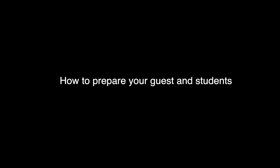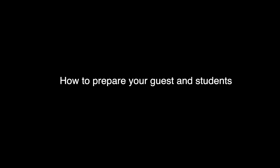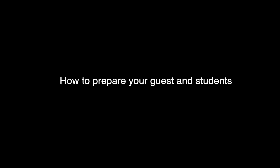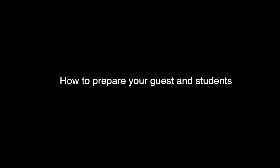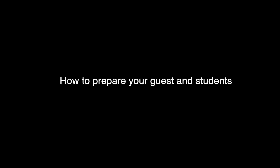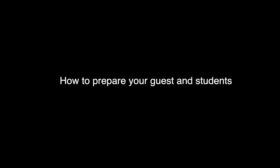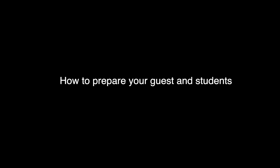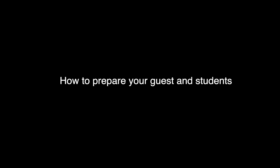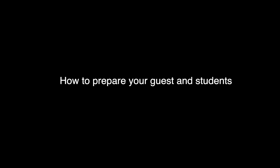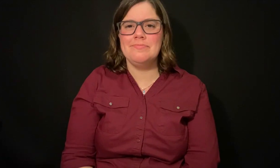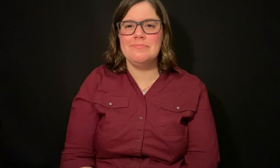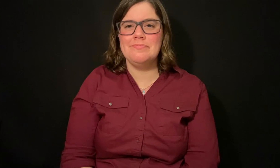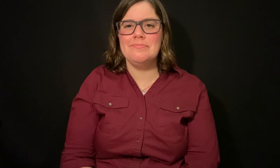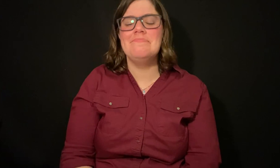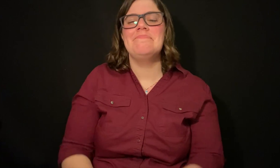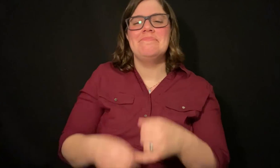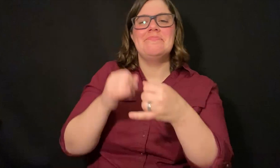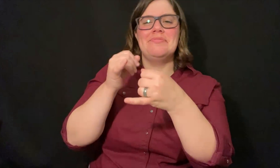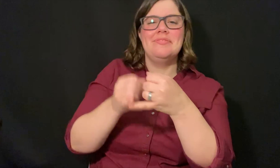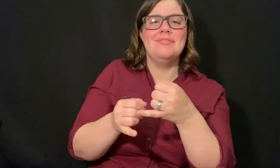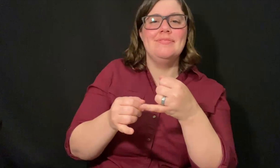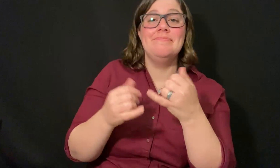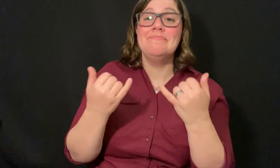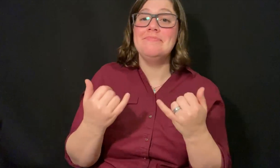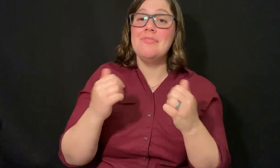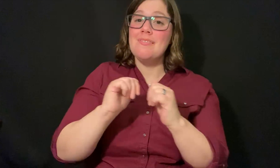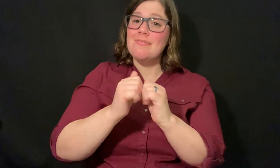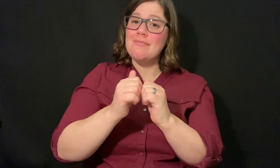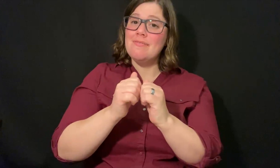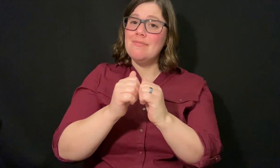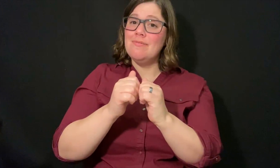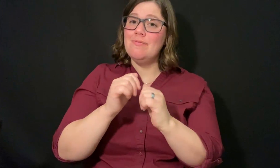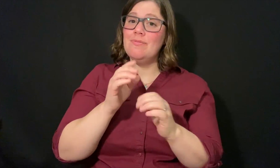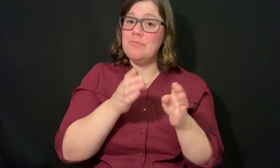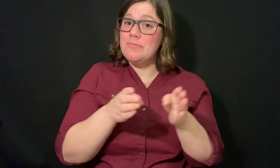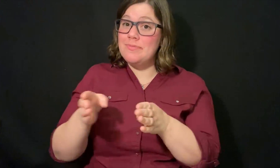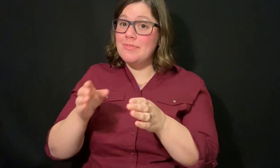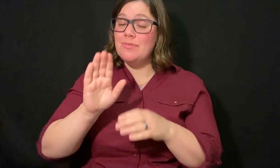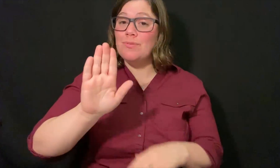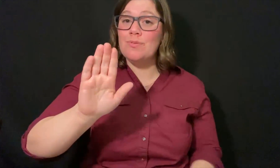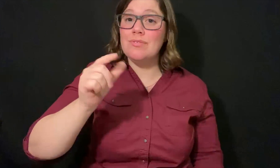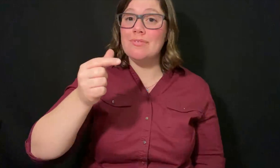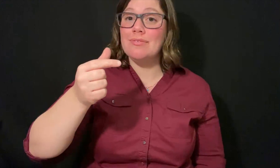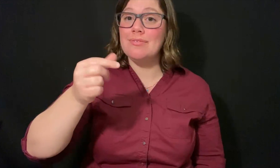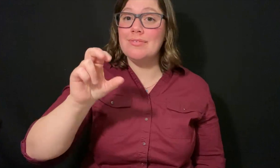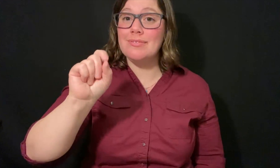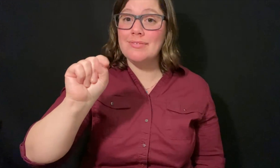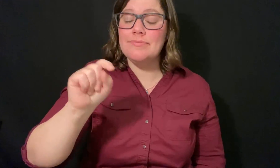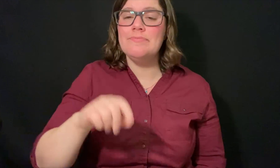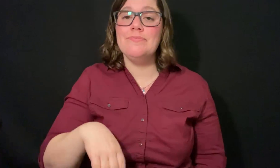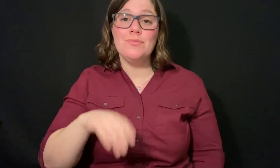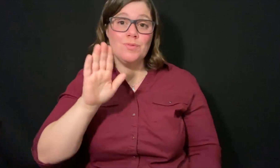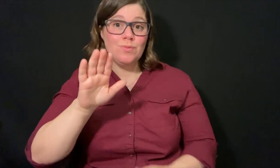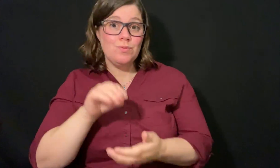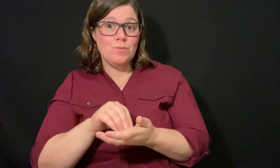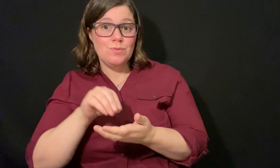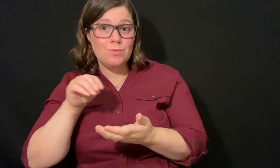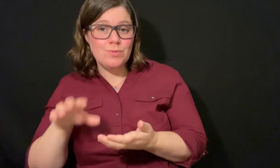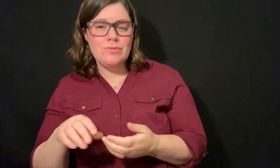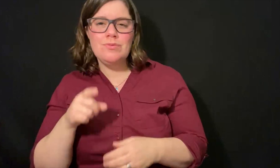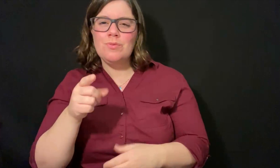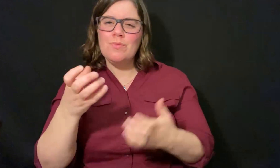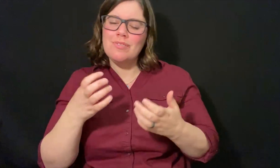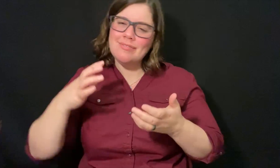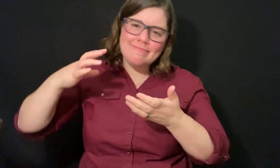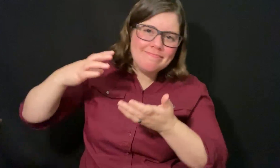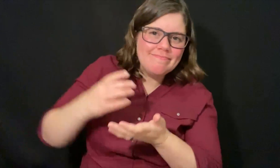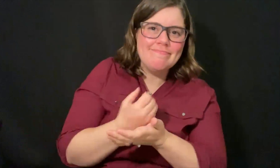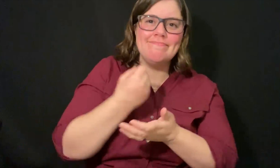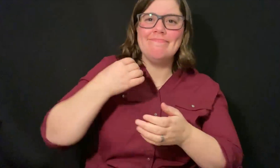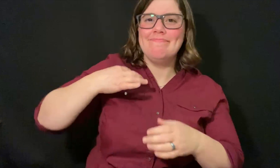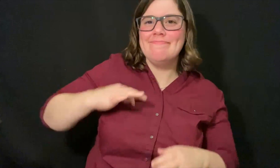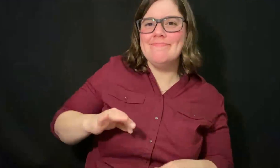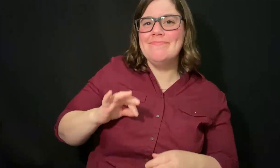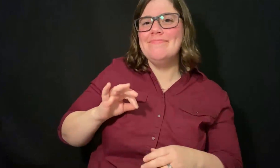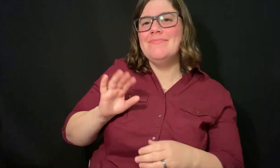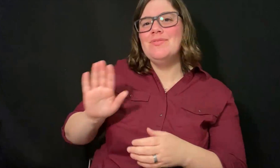Lastly, now how to prepare your guest and your students.